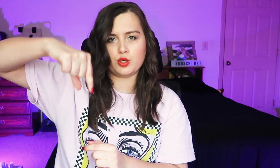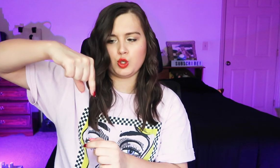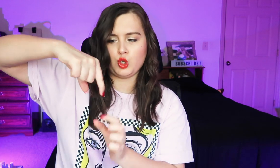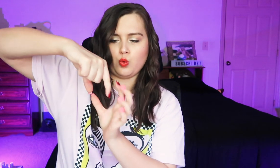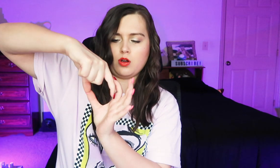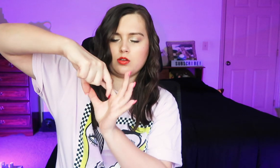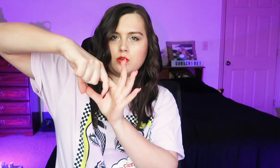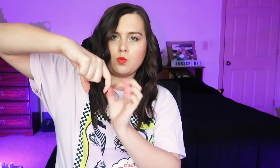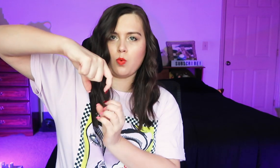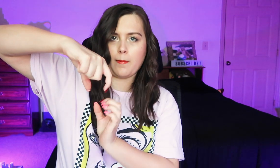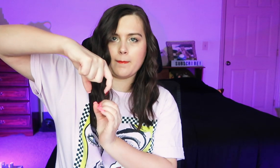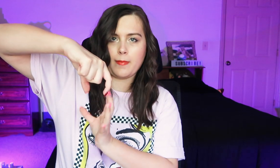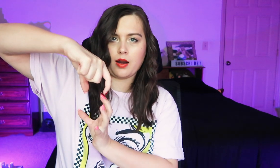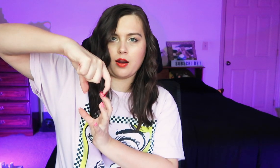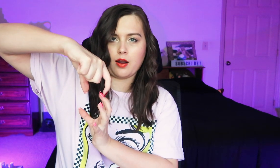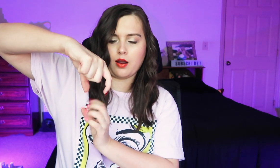The German "Q" is more open.